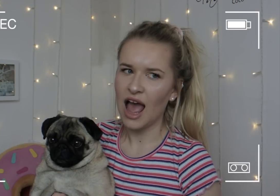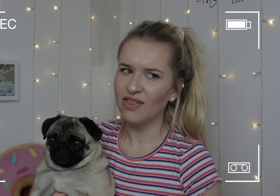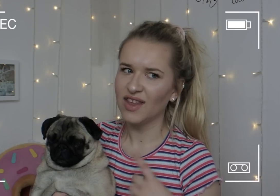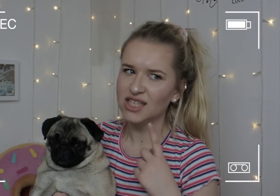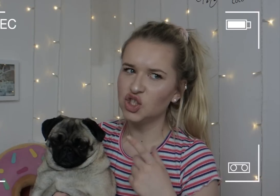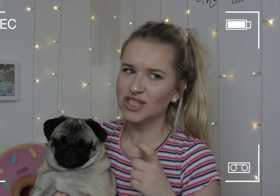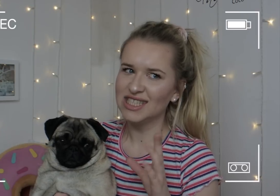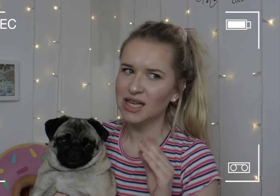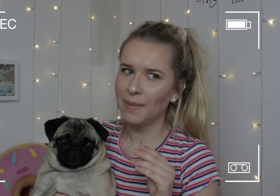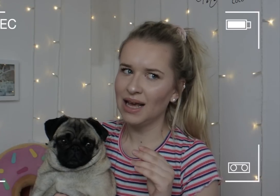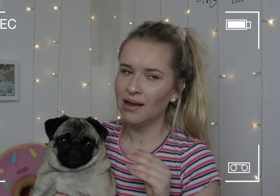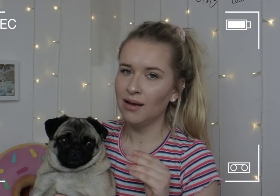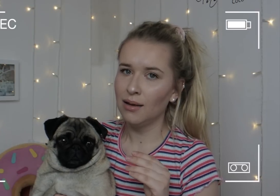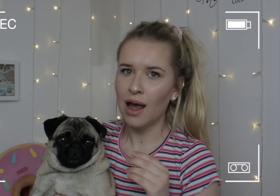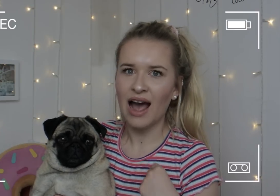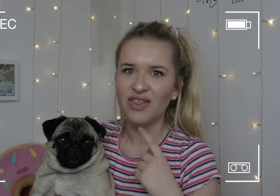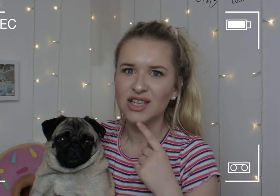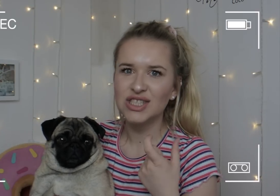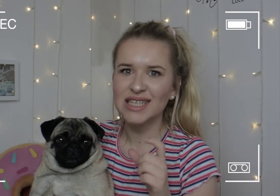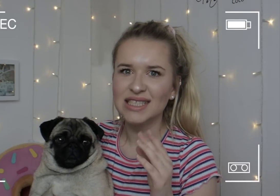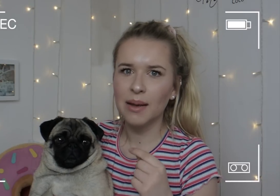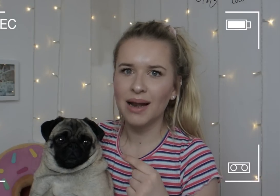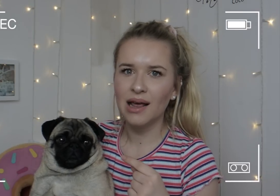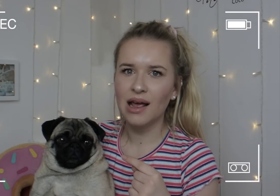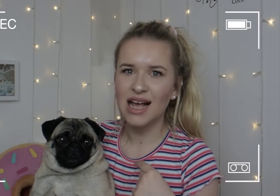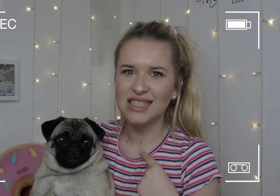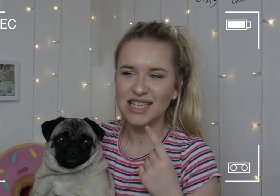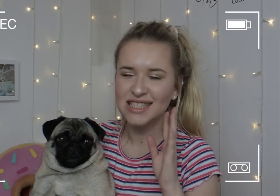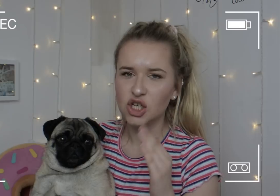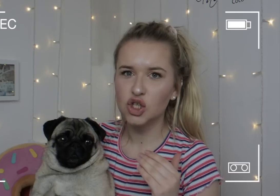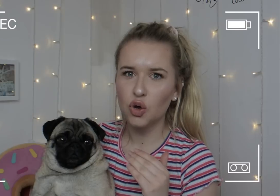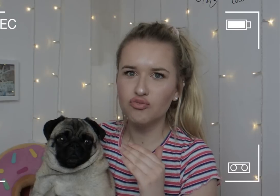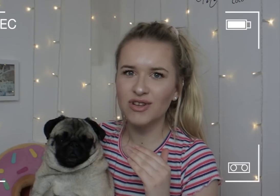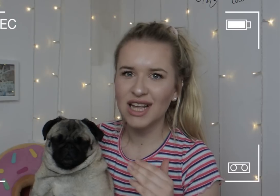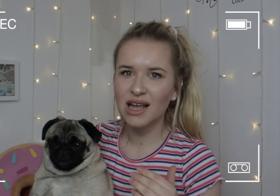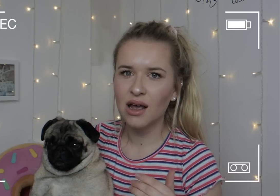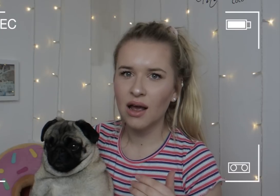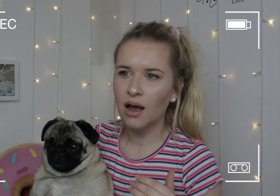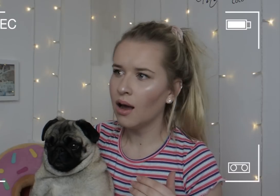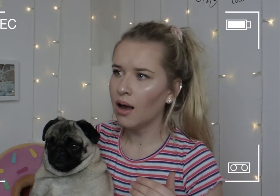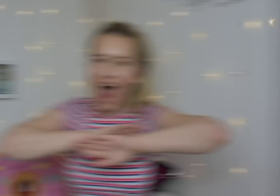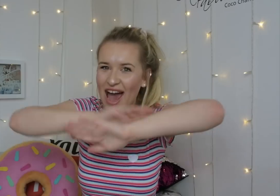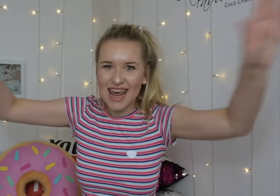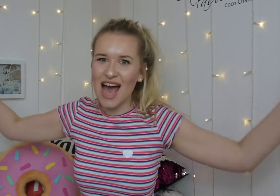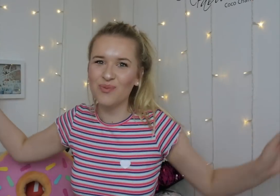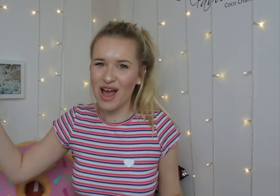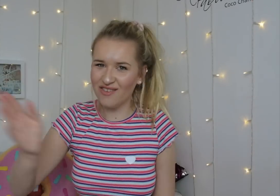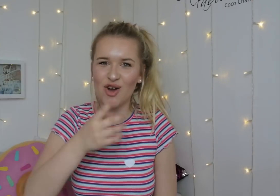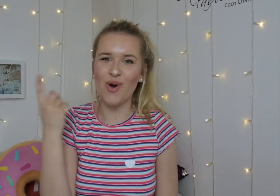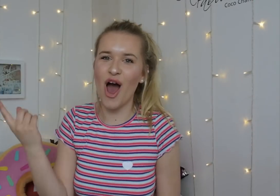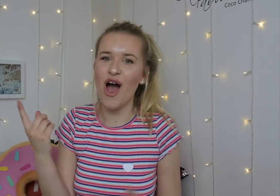I think she's still sleeping... I think she is sleeping I can hear her snoozing. Hello everyone!